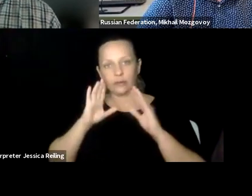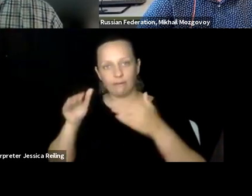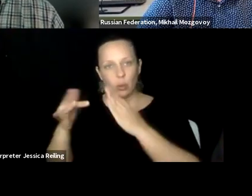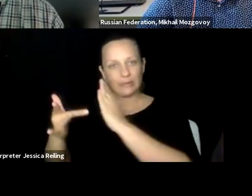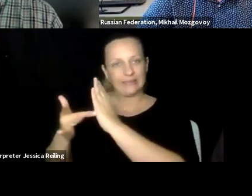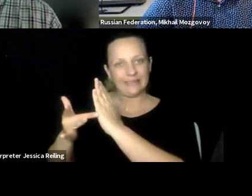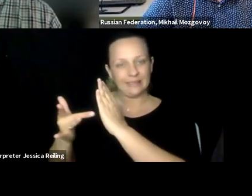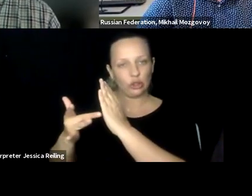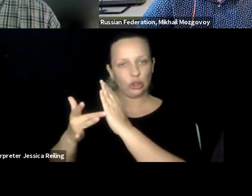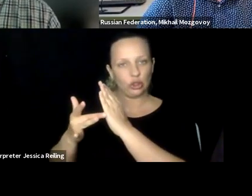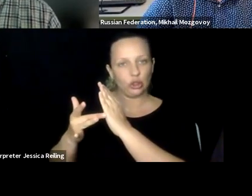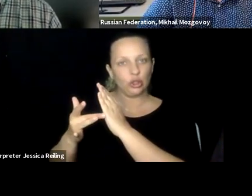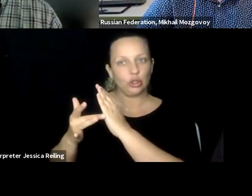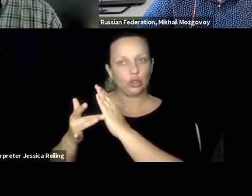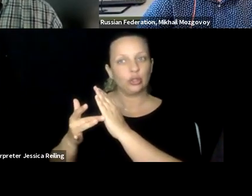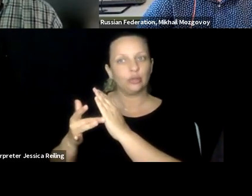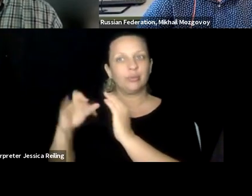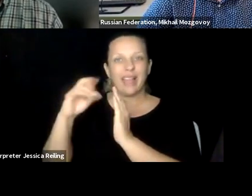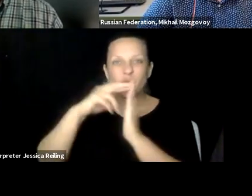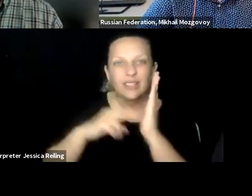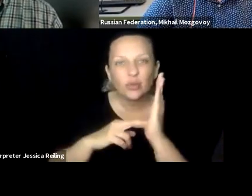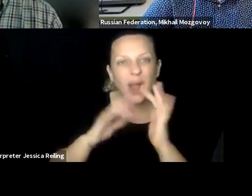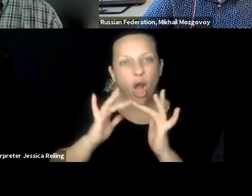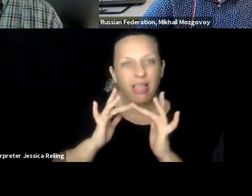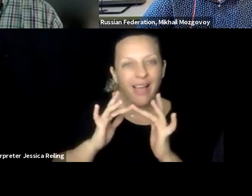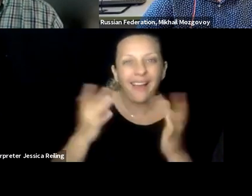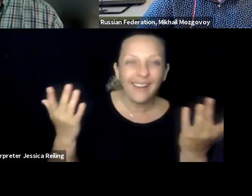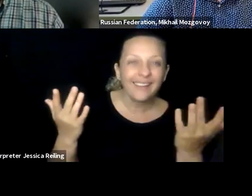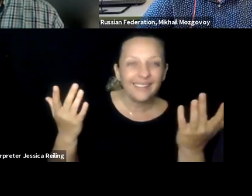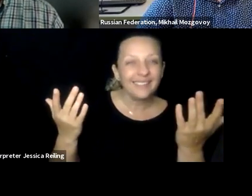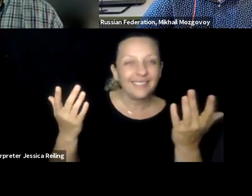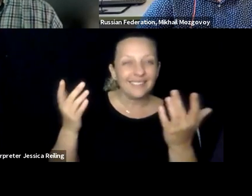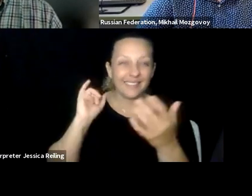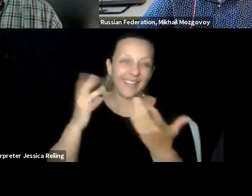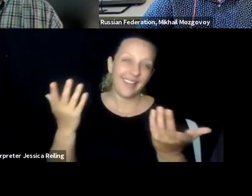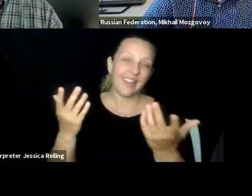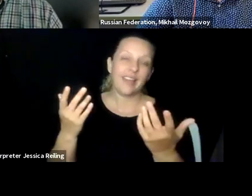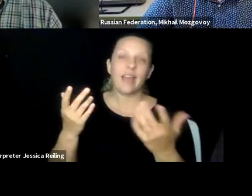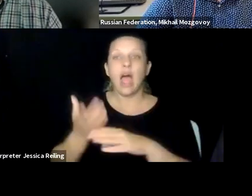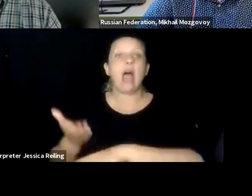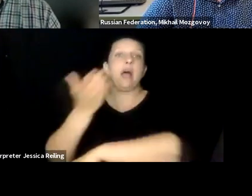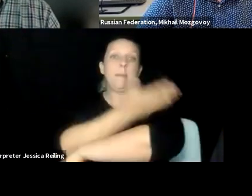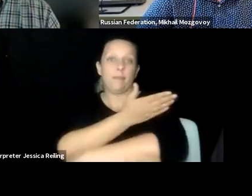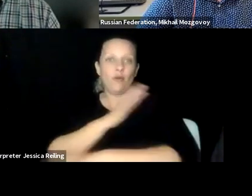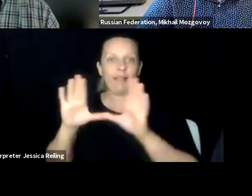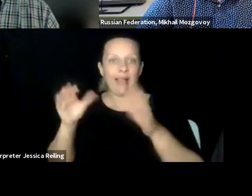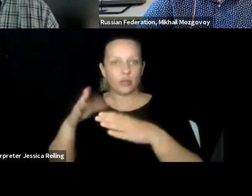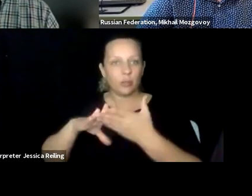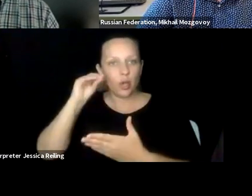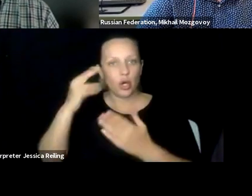essentially we took a decision many years ago to start moving into a digital space, moving sort of